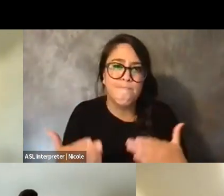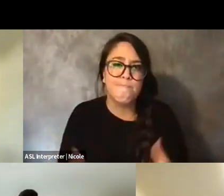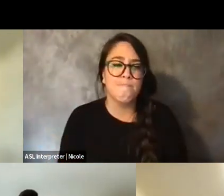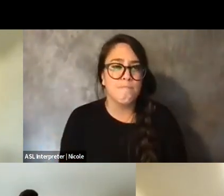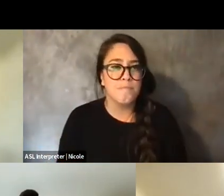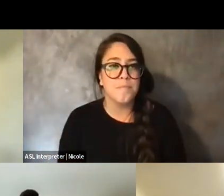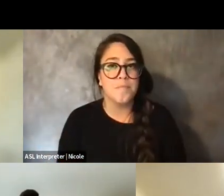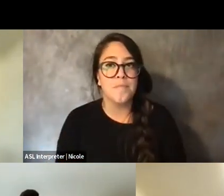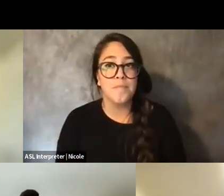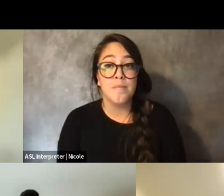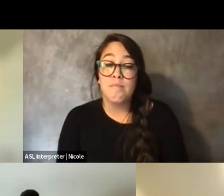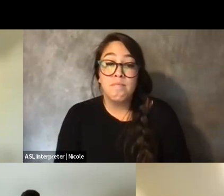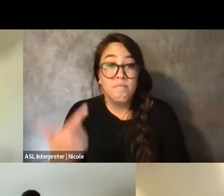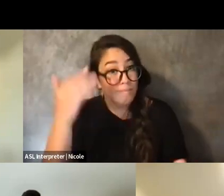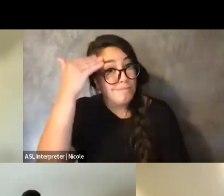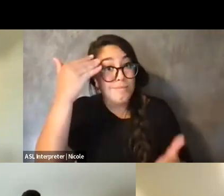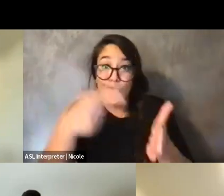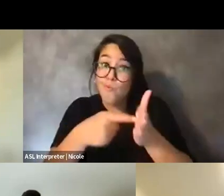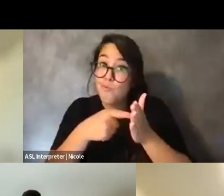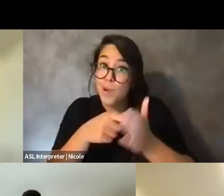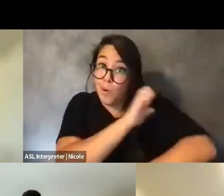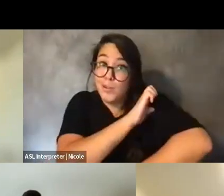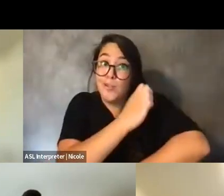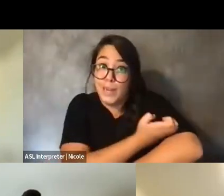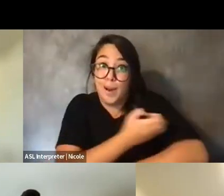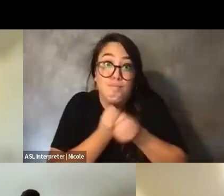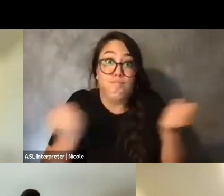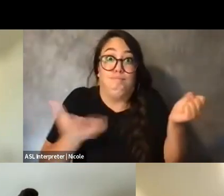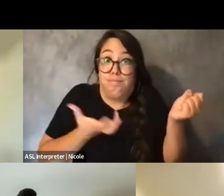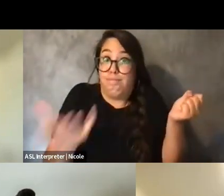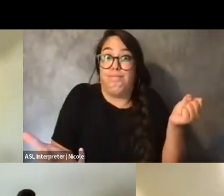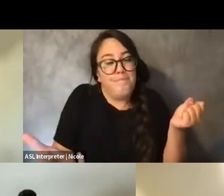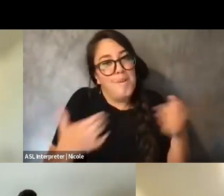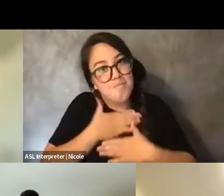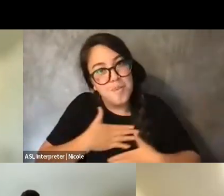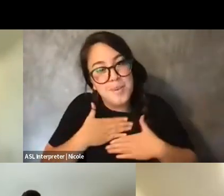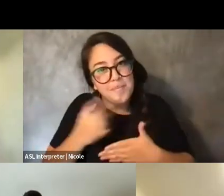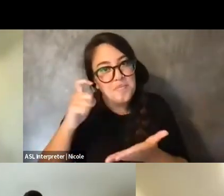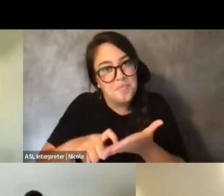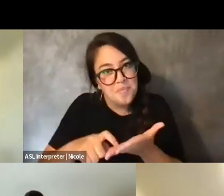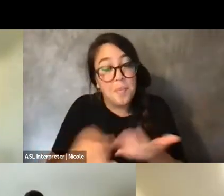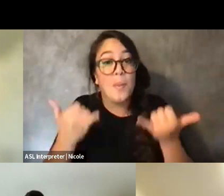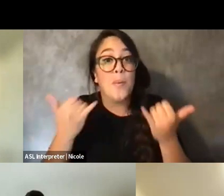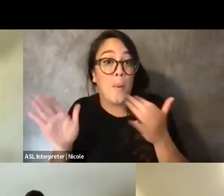And I know it takes a lot of energy, so I appreciate it. And now, we'll go to the Q&A portion.